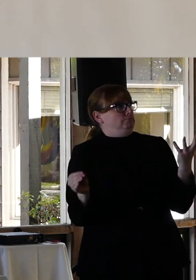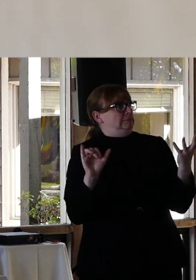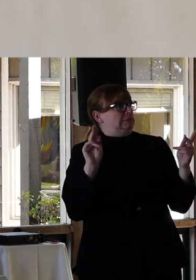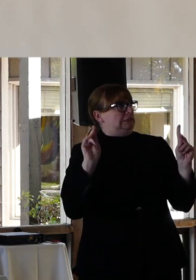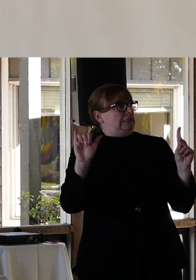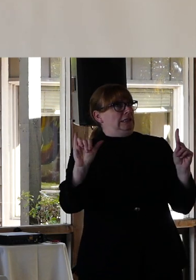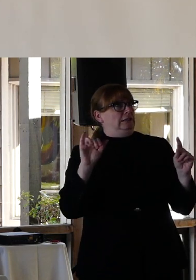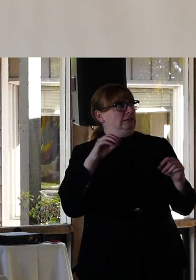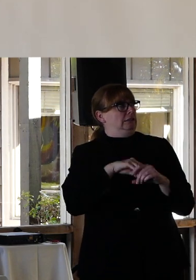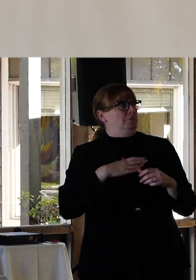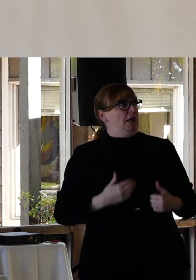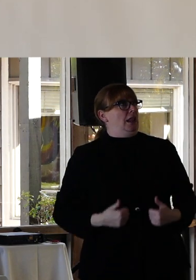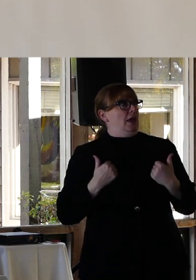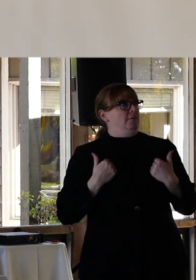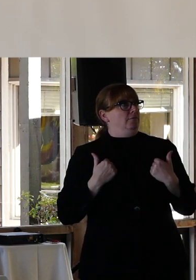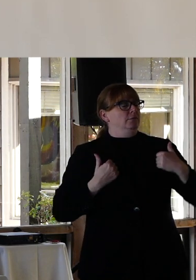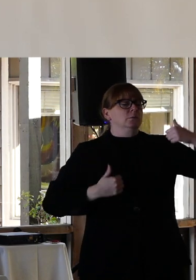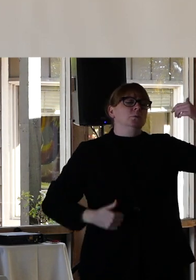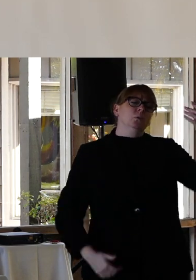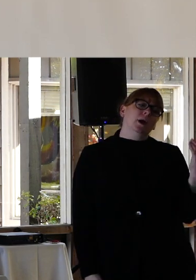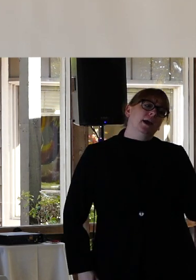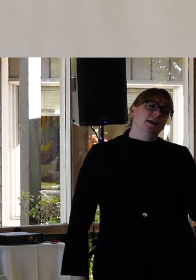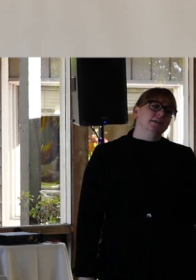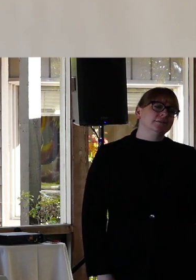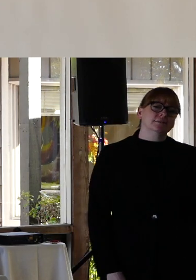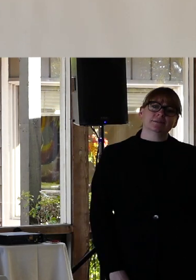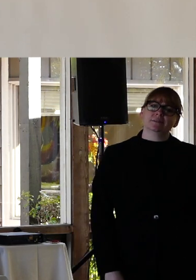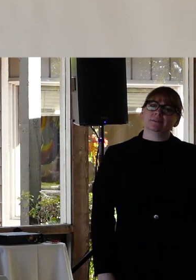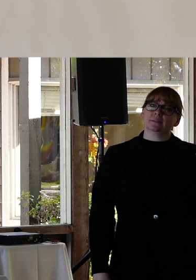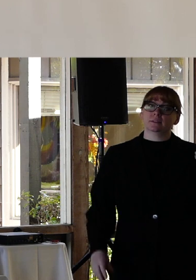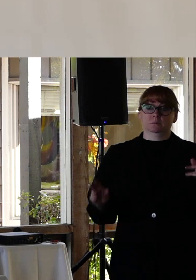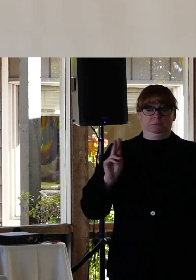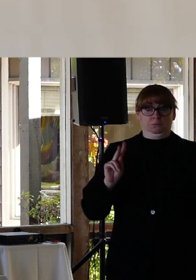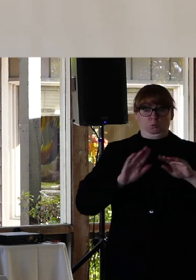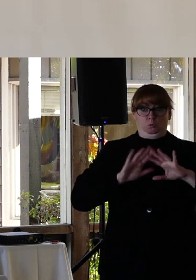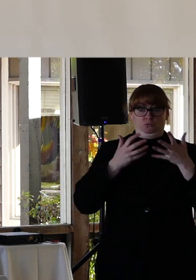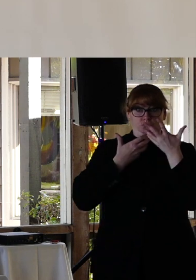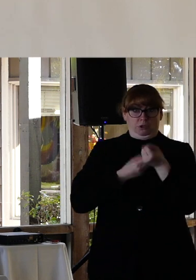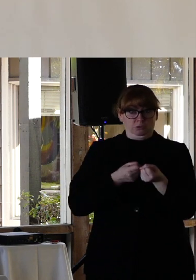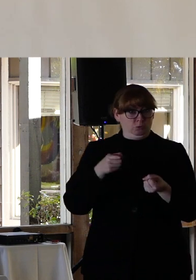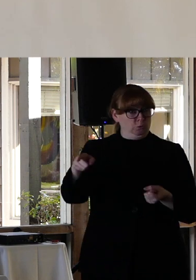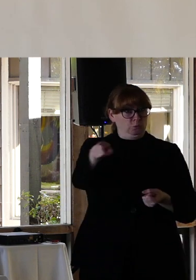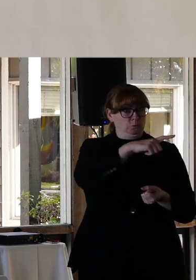that in your life. Think of why that is. Do people not trust you enough